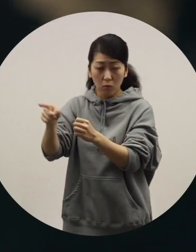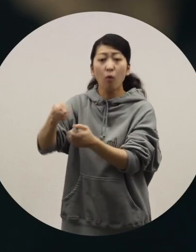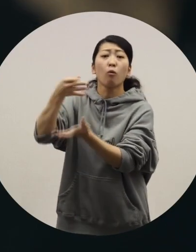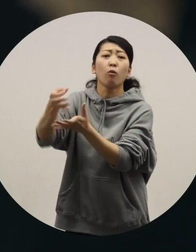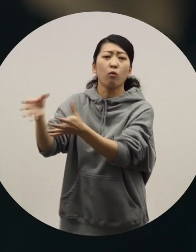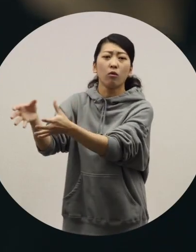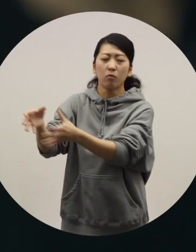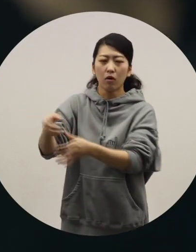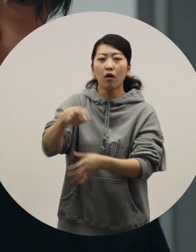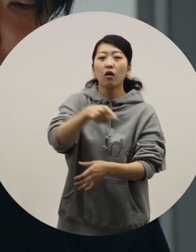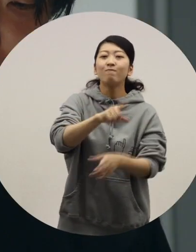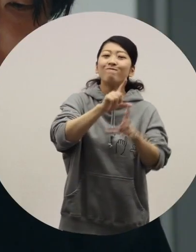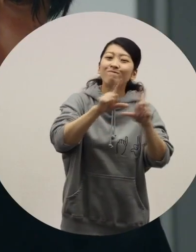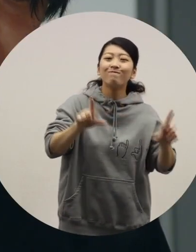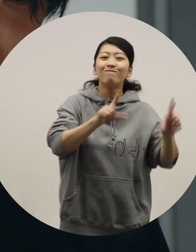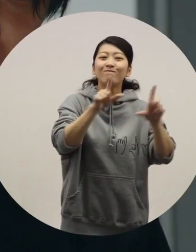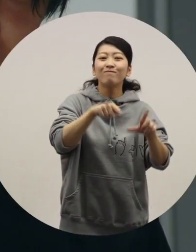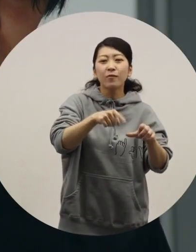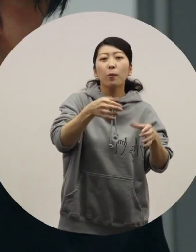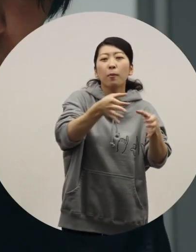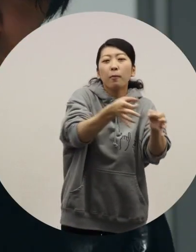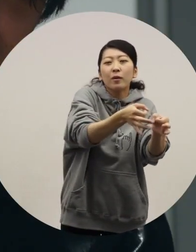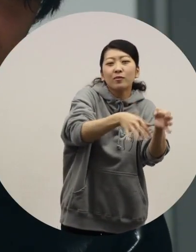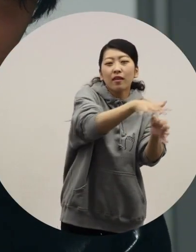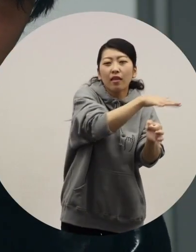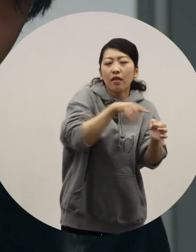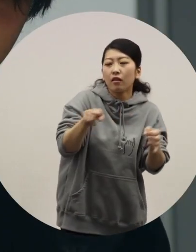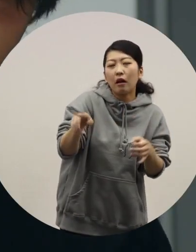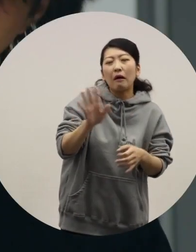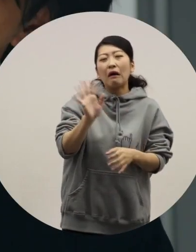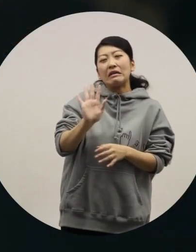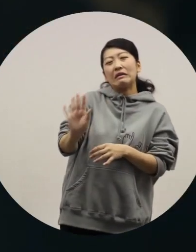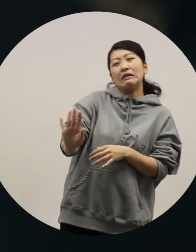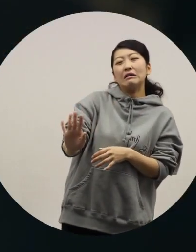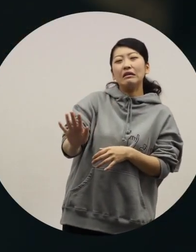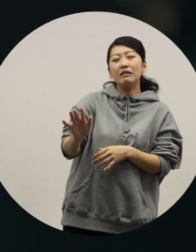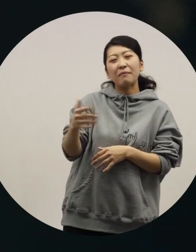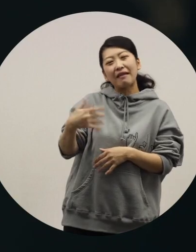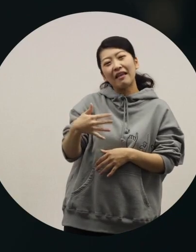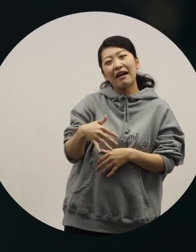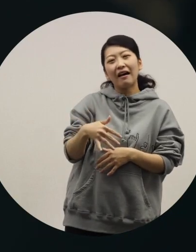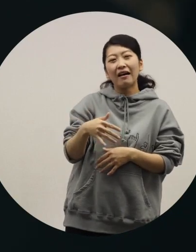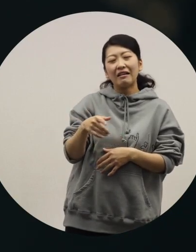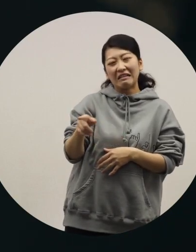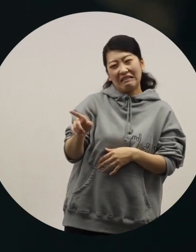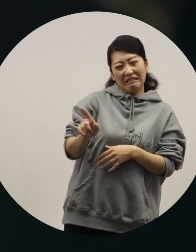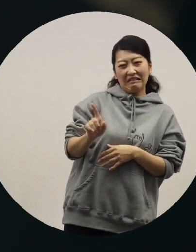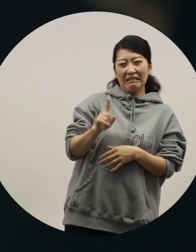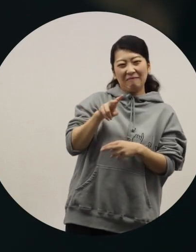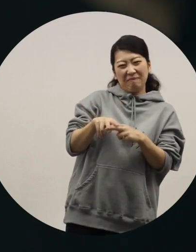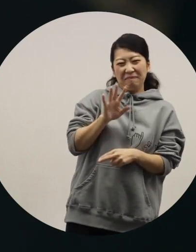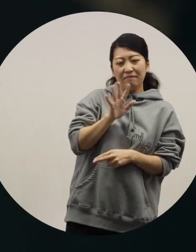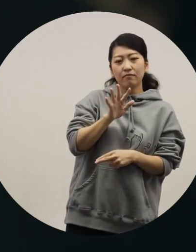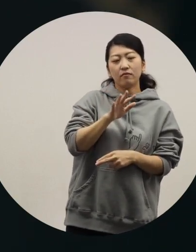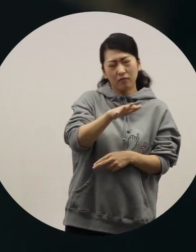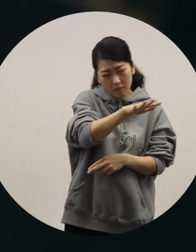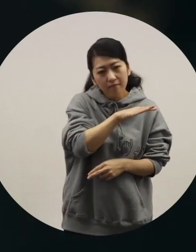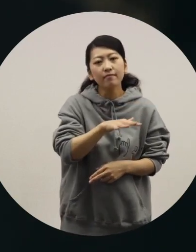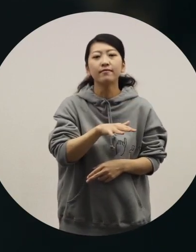but there had been some tendency for minorities to avoid buying such products. They were reluctant about certain points.